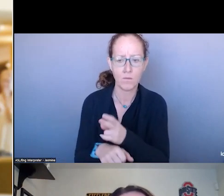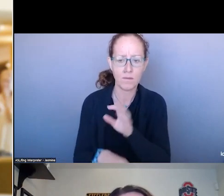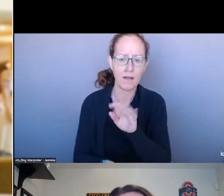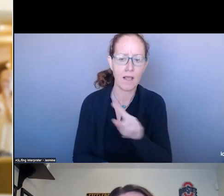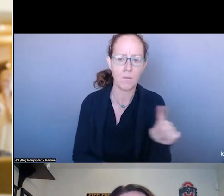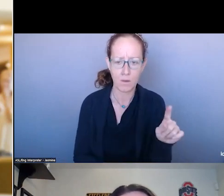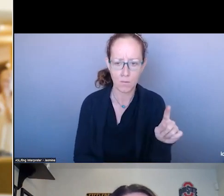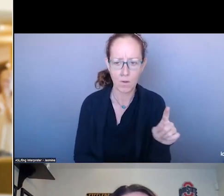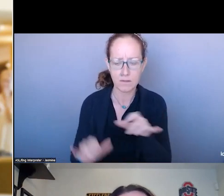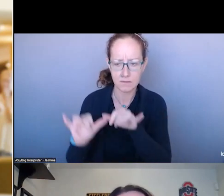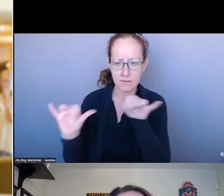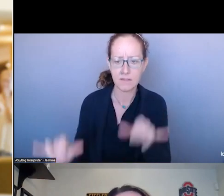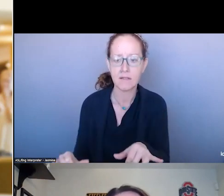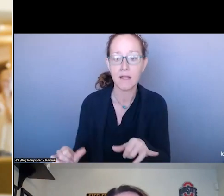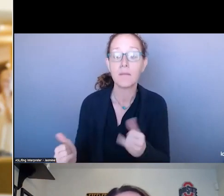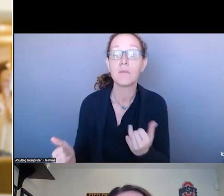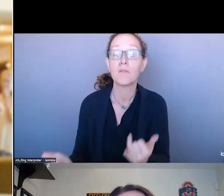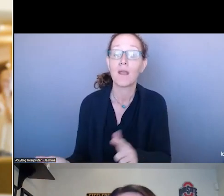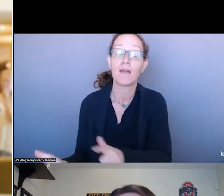TODAY I AM GOING TO TALK ABOUT HOW WE DO THAT